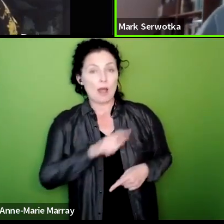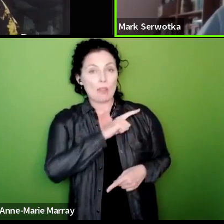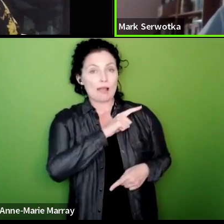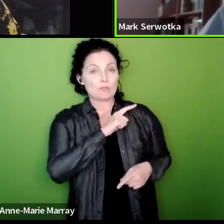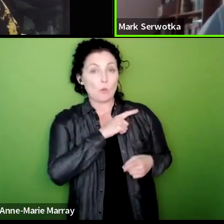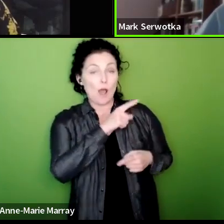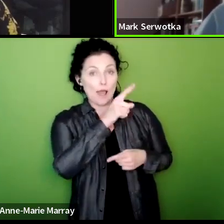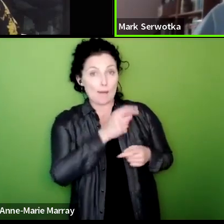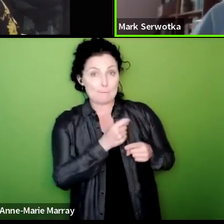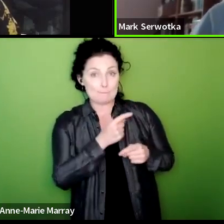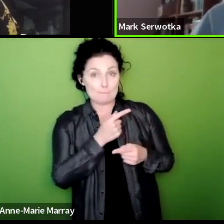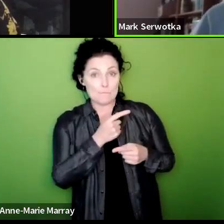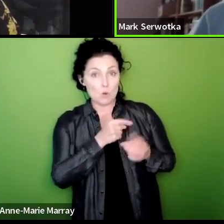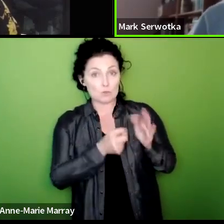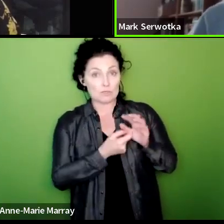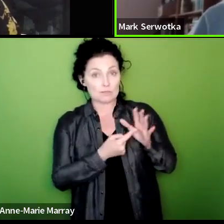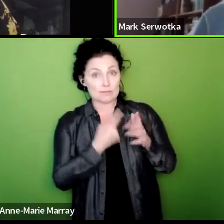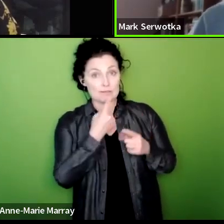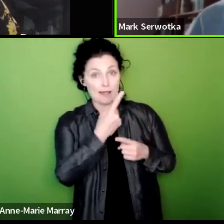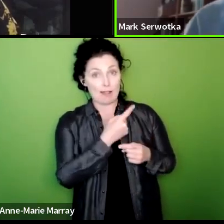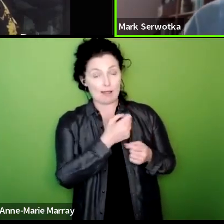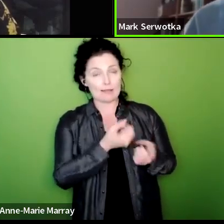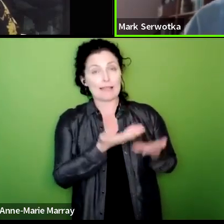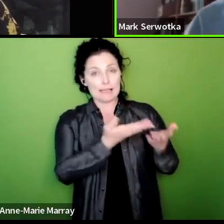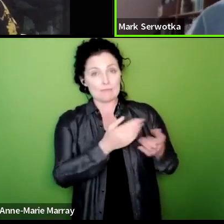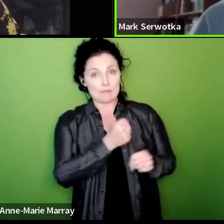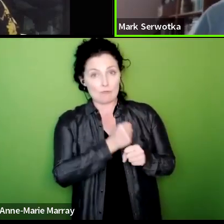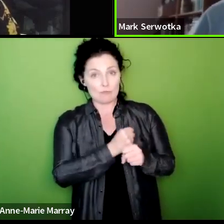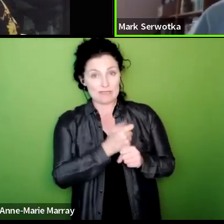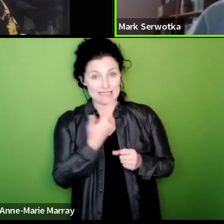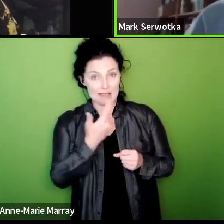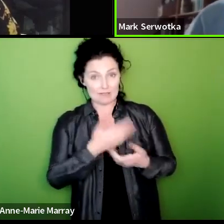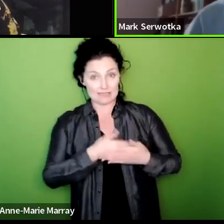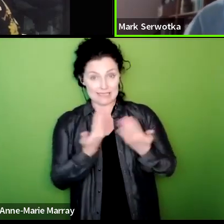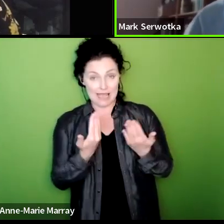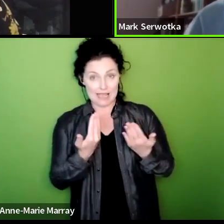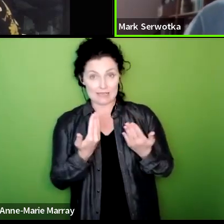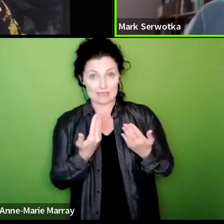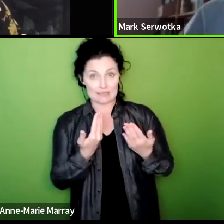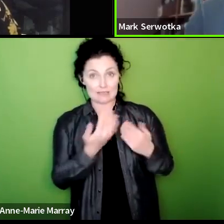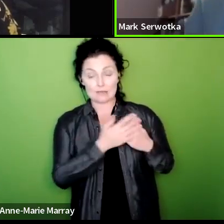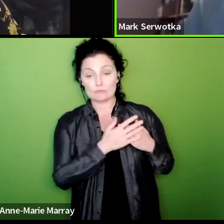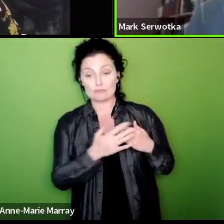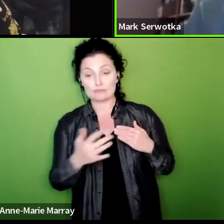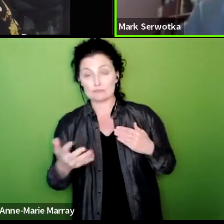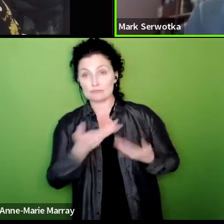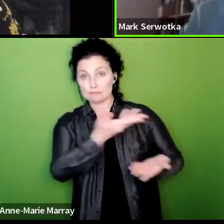members we would do it but we use every minute and every hour of those seven days to be preparing for